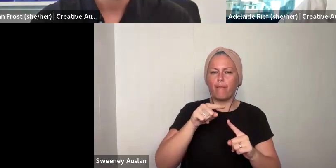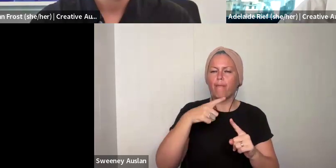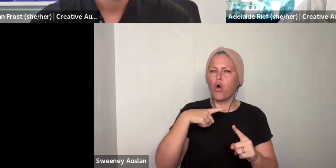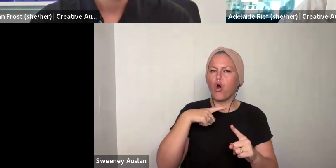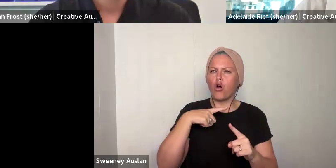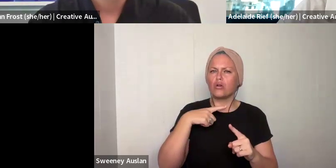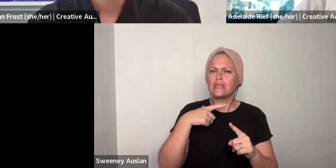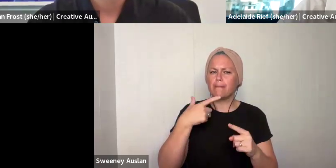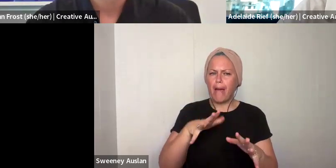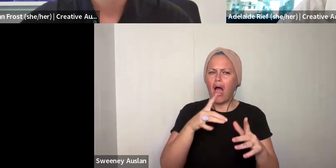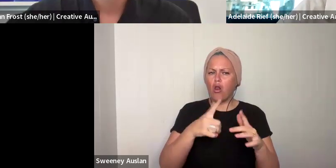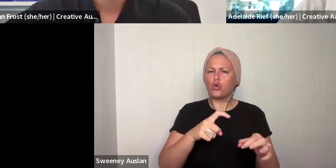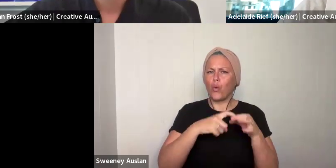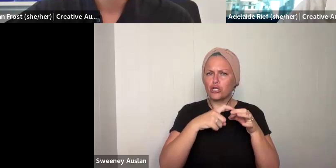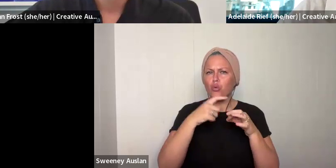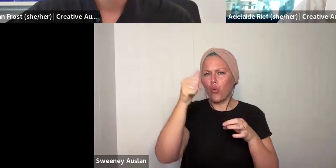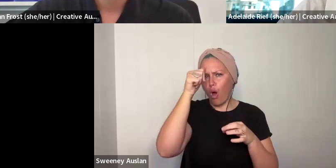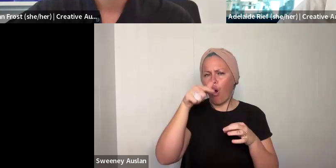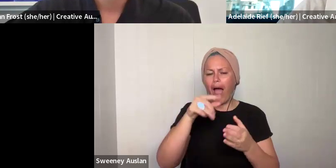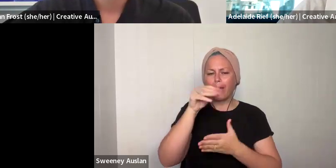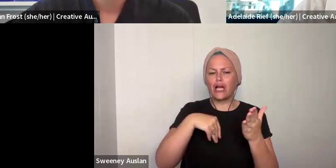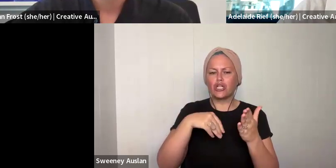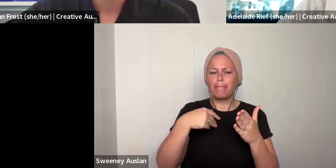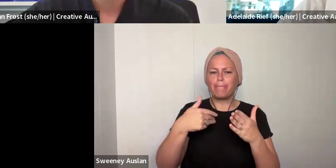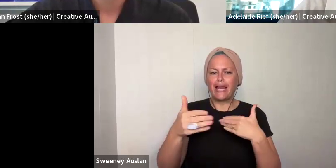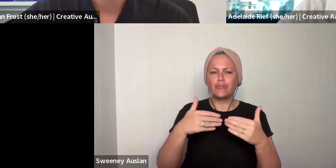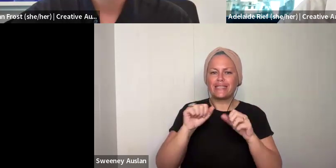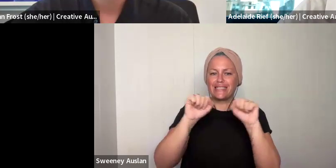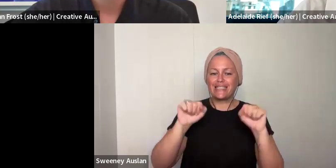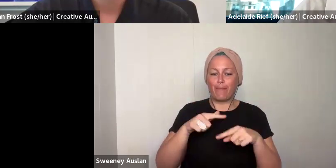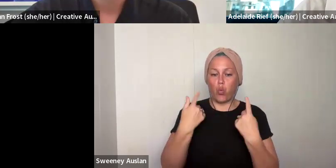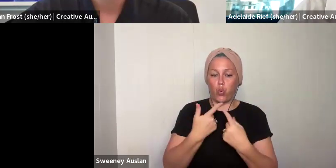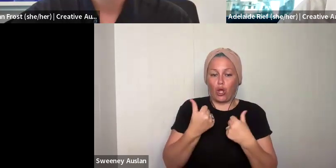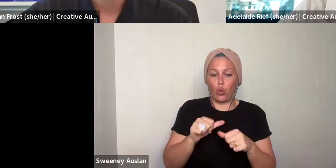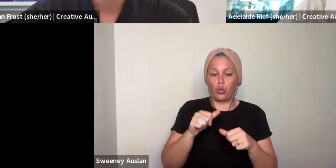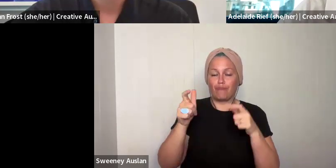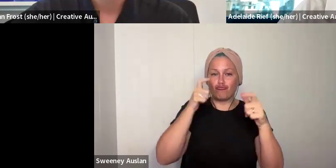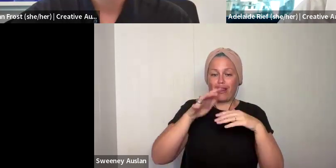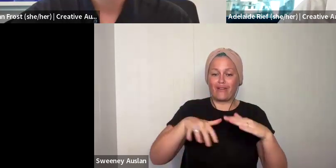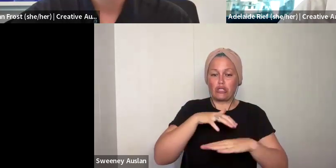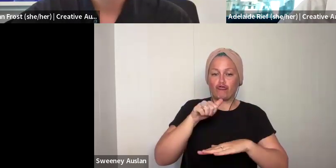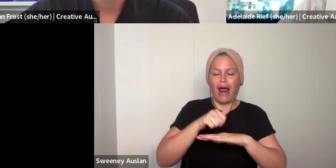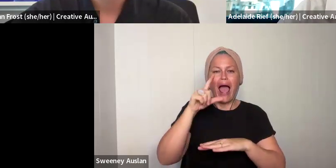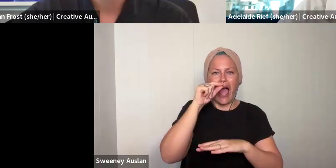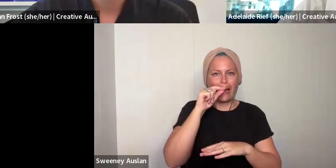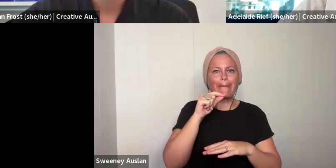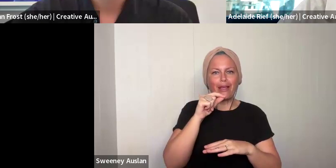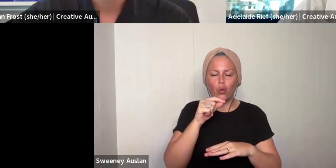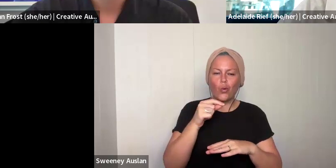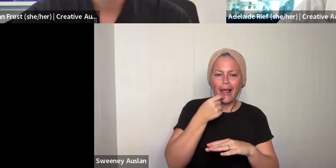and have a bit more of a look. at those questions. The application form itself, I am actually going to just very